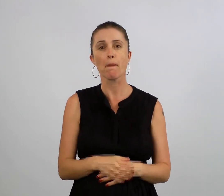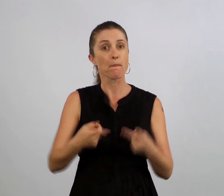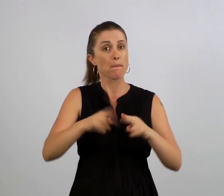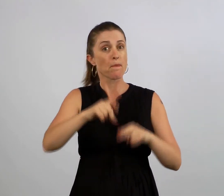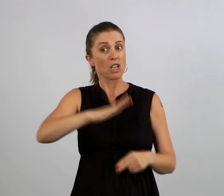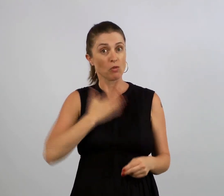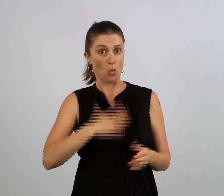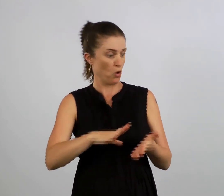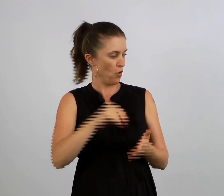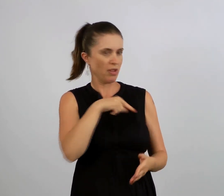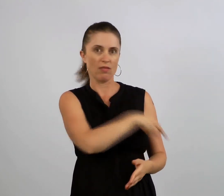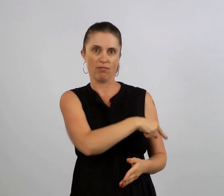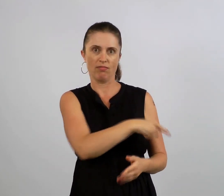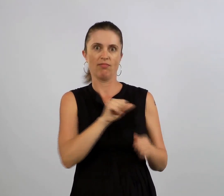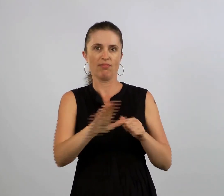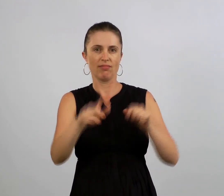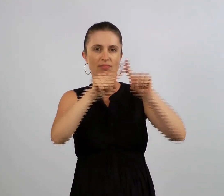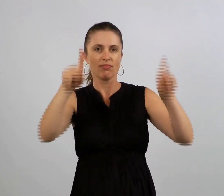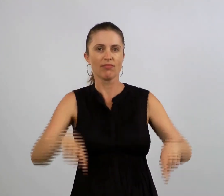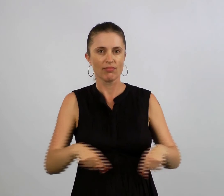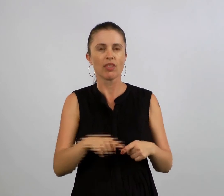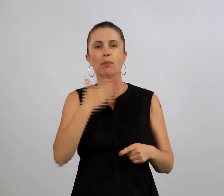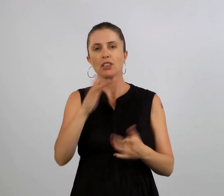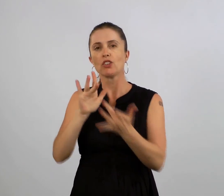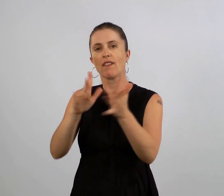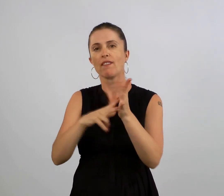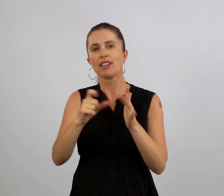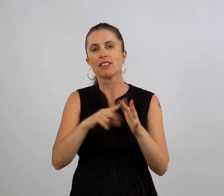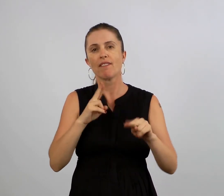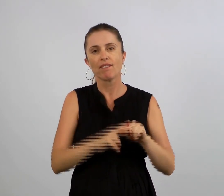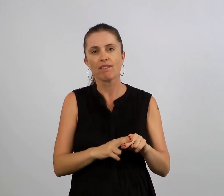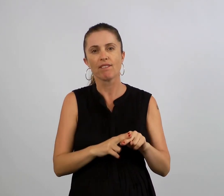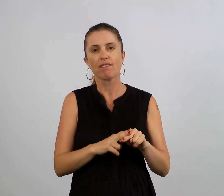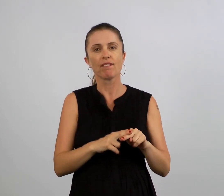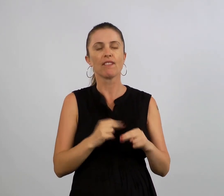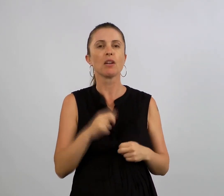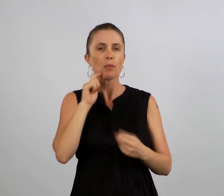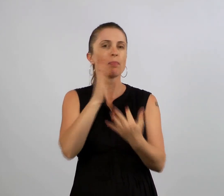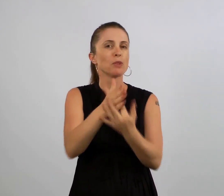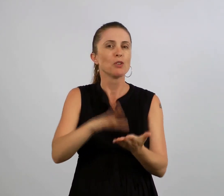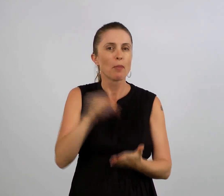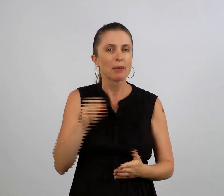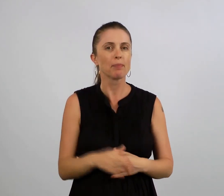If you are interested in getting a copy of ‘Let’s Talk’, please contact Vicdeaf.